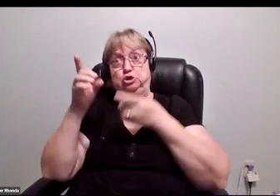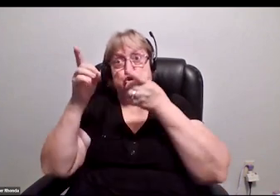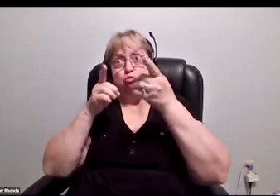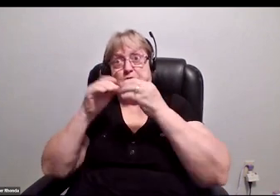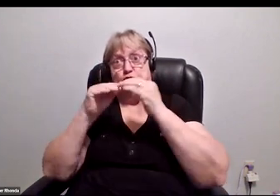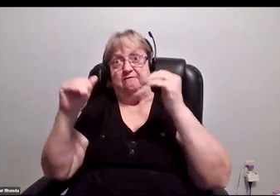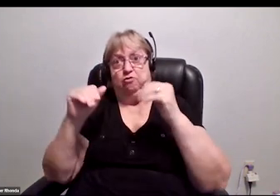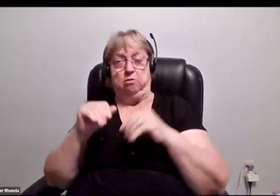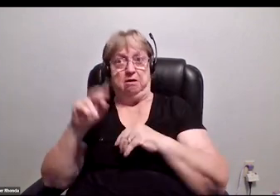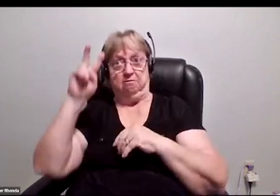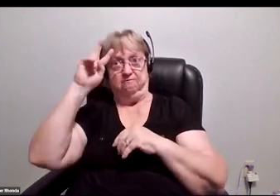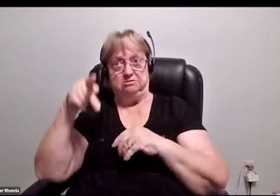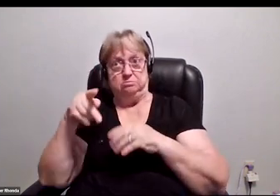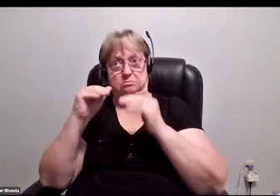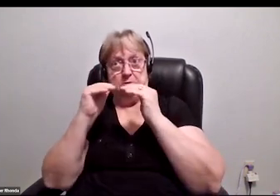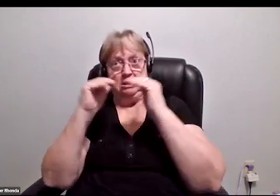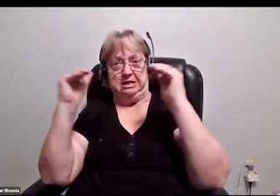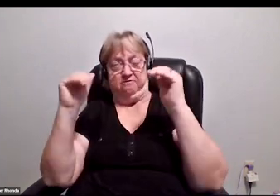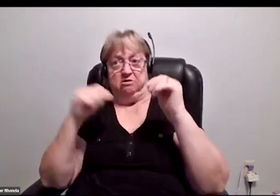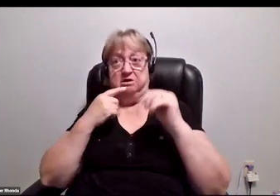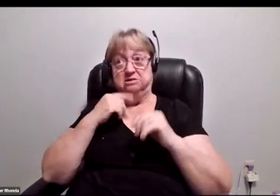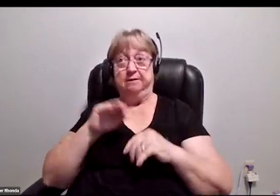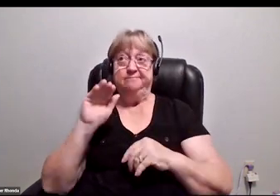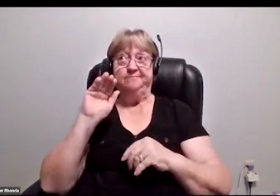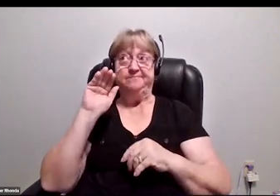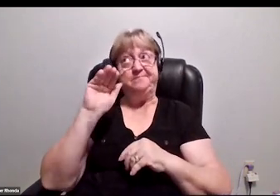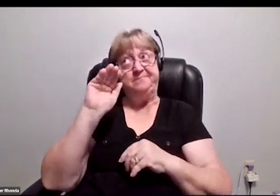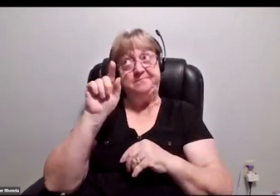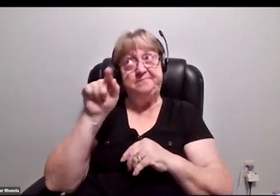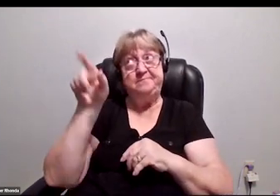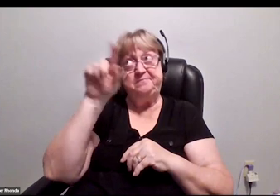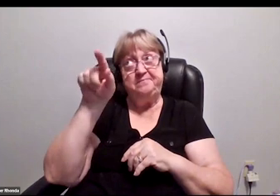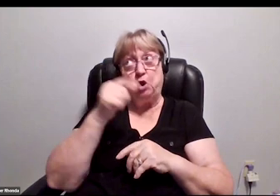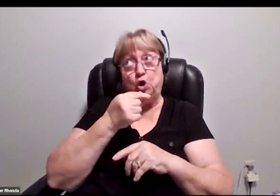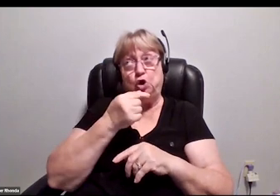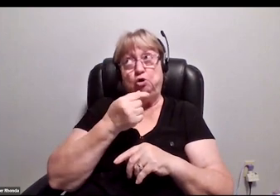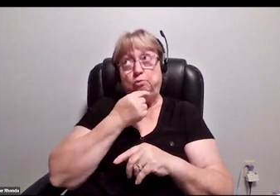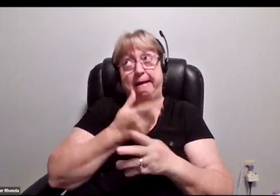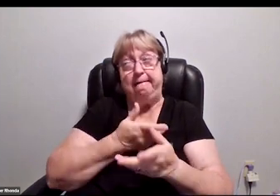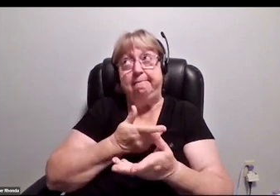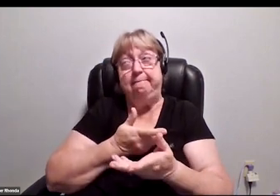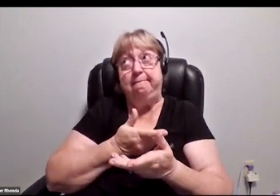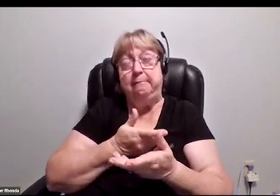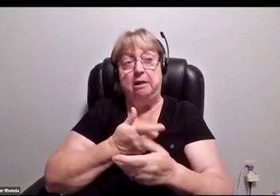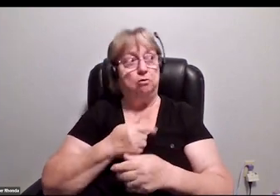and VP level and saying, "Hey, people up there, are any of y'all gay, right?" They're going like, "I am."